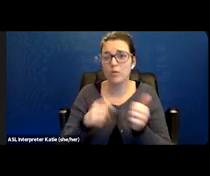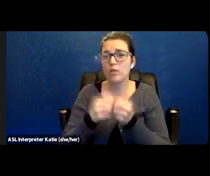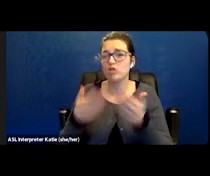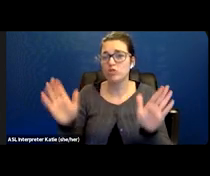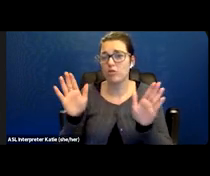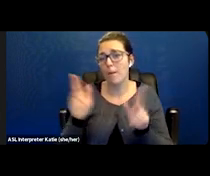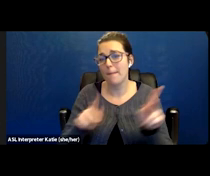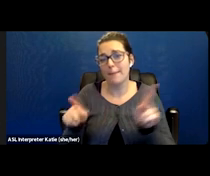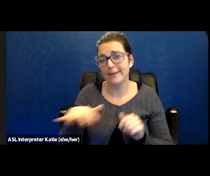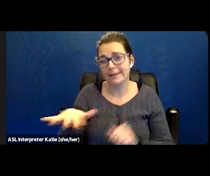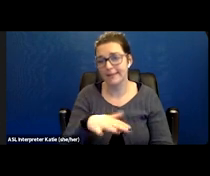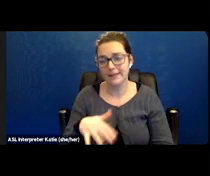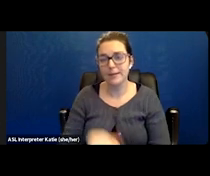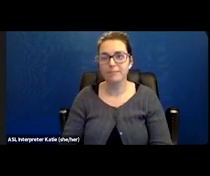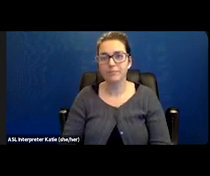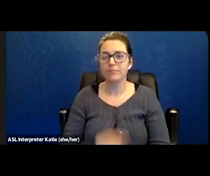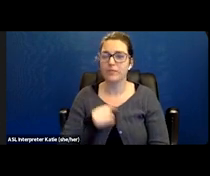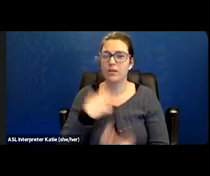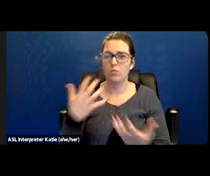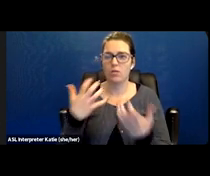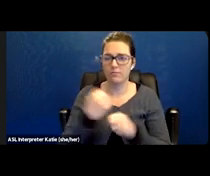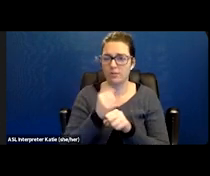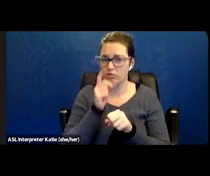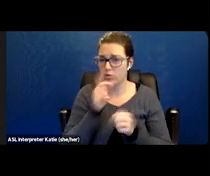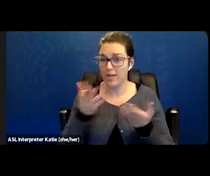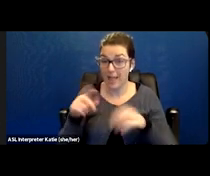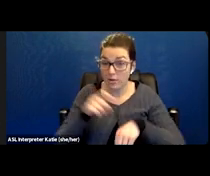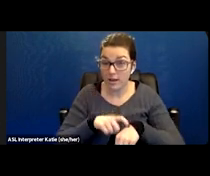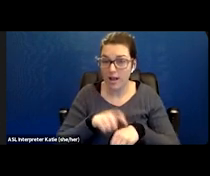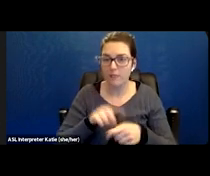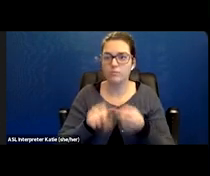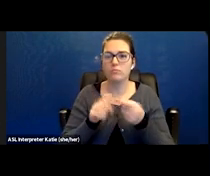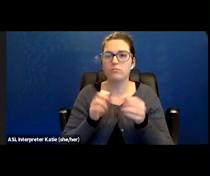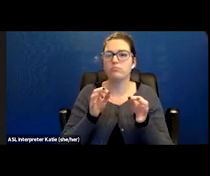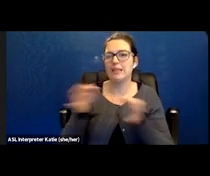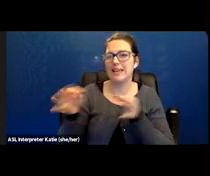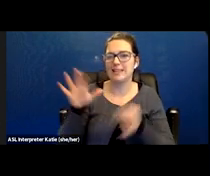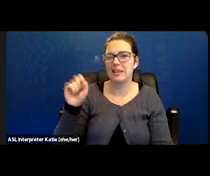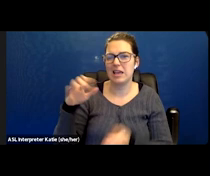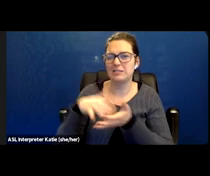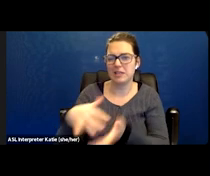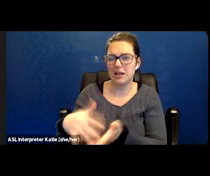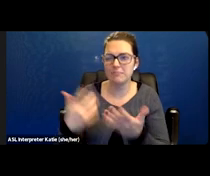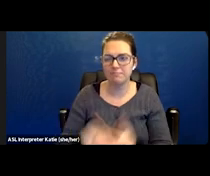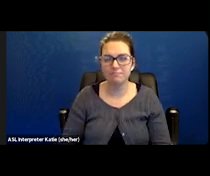and I just want to make sure that we get some time to go over the case study, so.